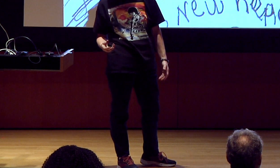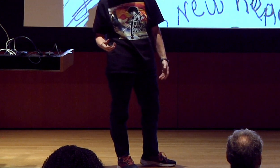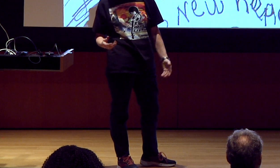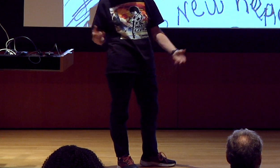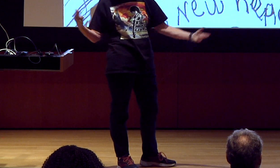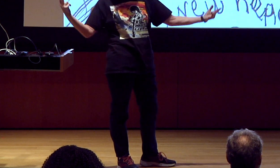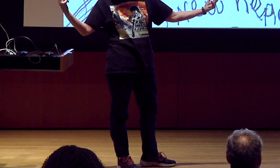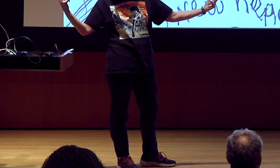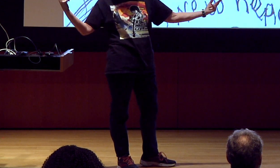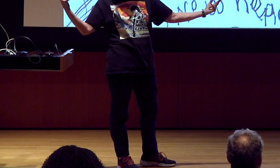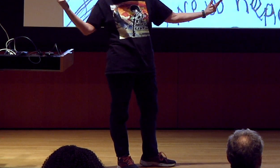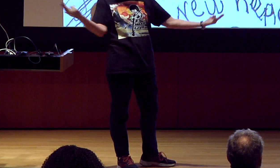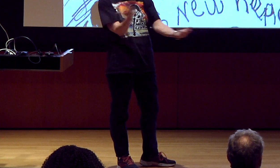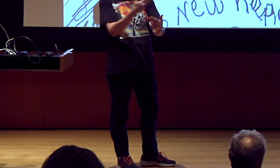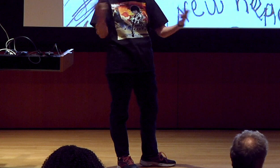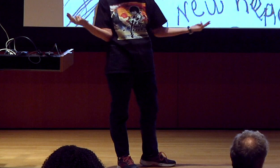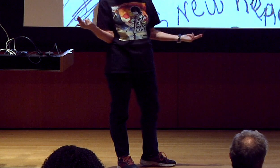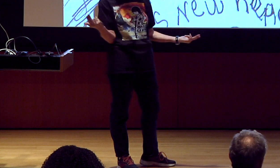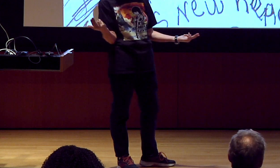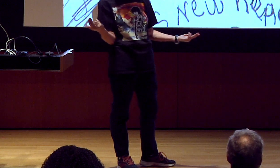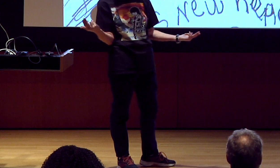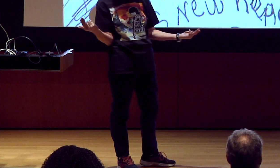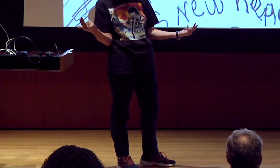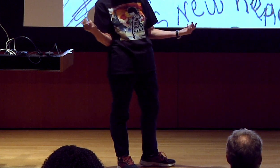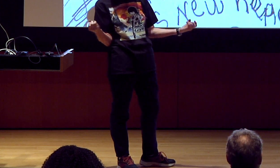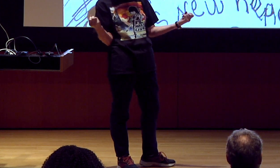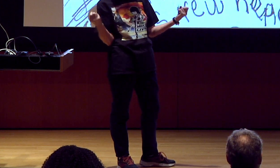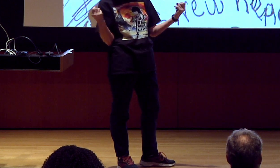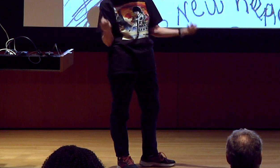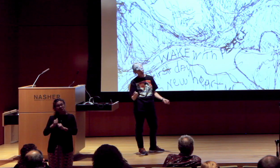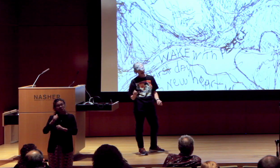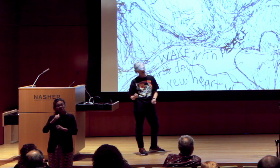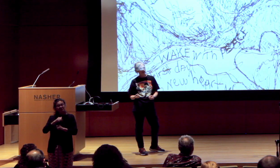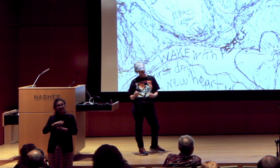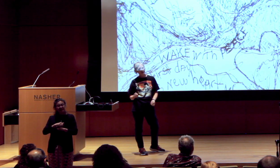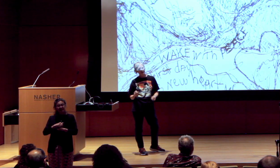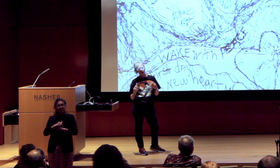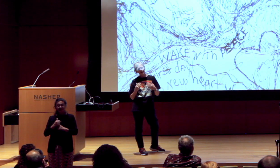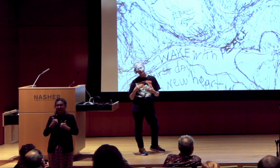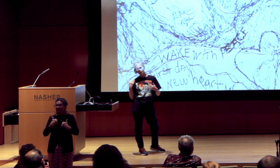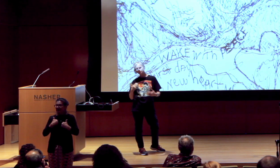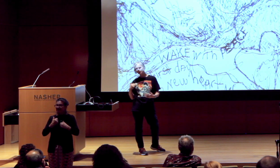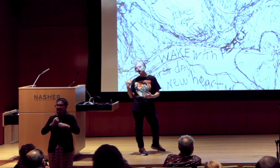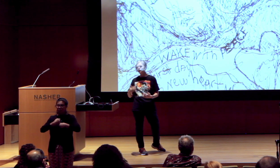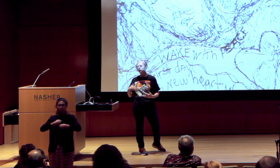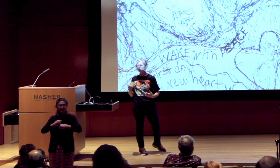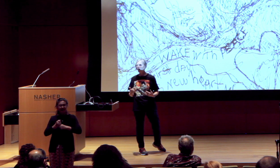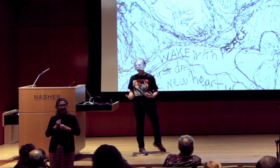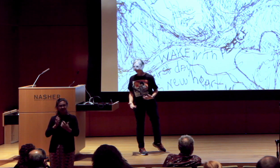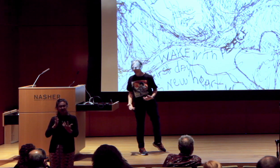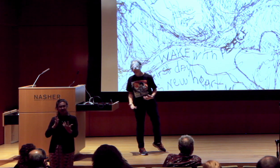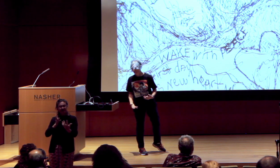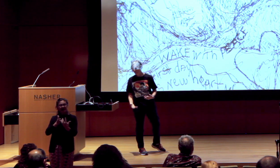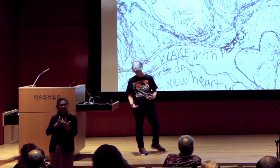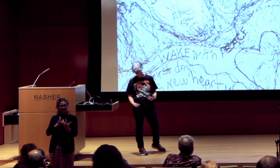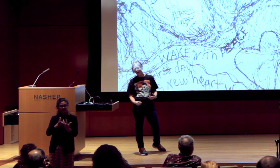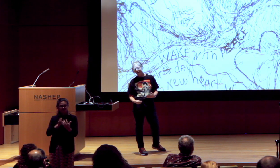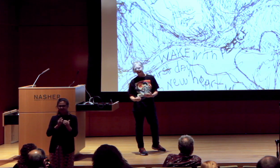At that point, usually without realizing it, there is a creative connection that goes beyond an art form.